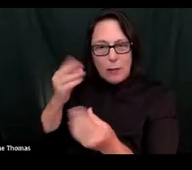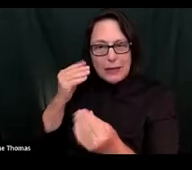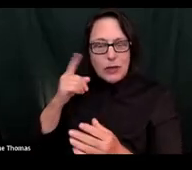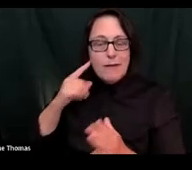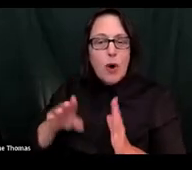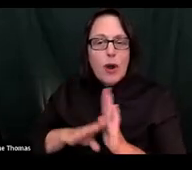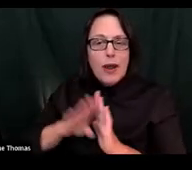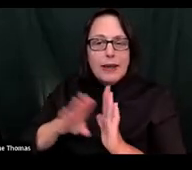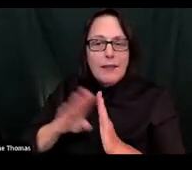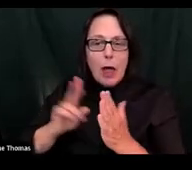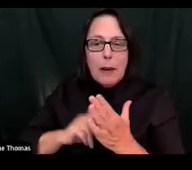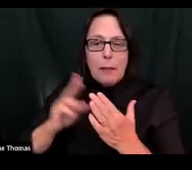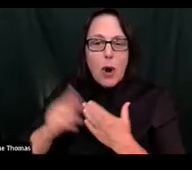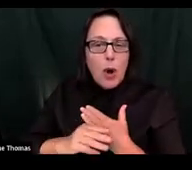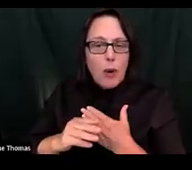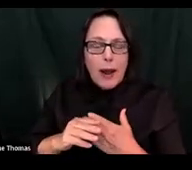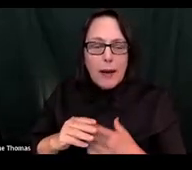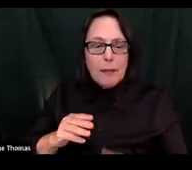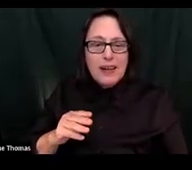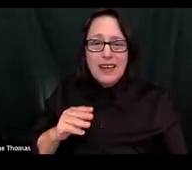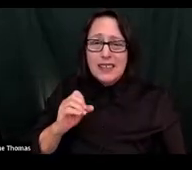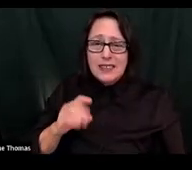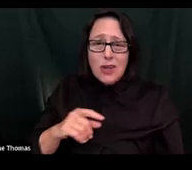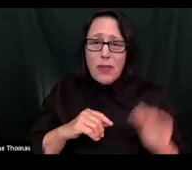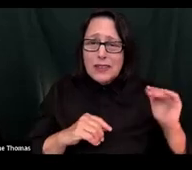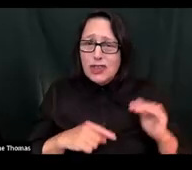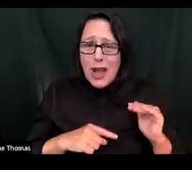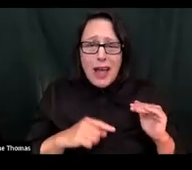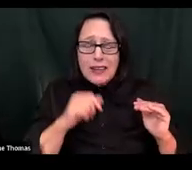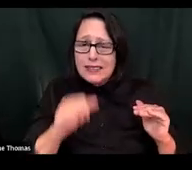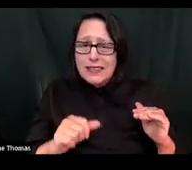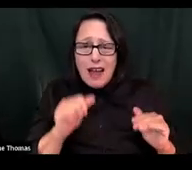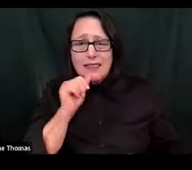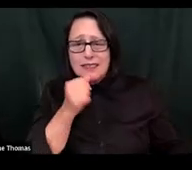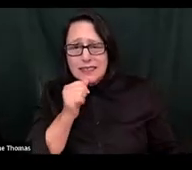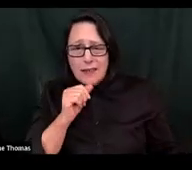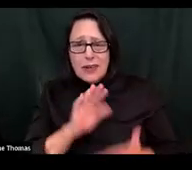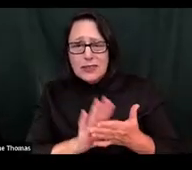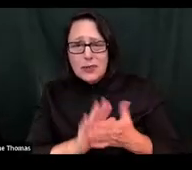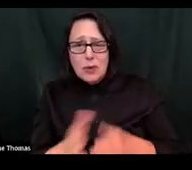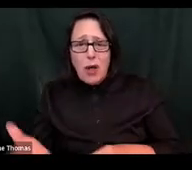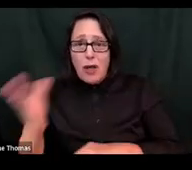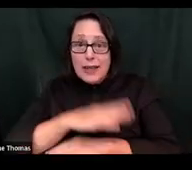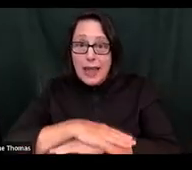program that is not going to have that child be miserable at school all day long and hopefully